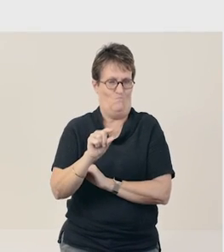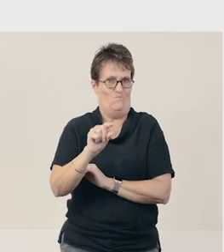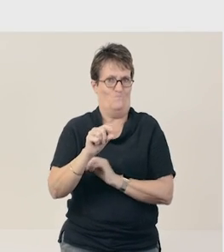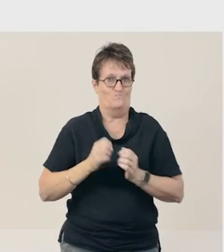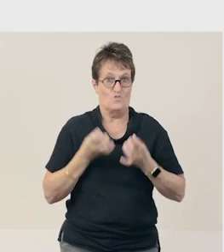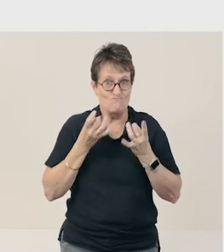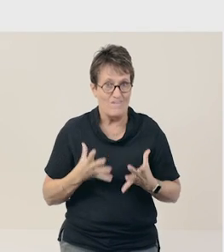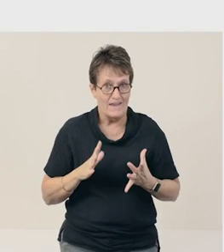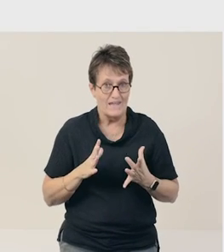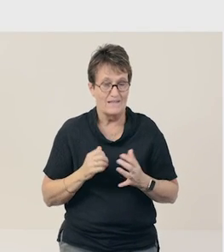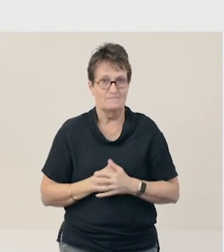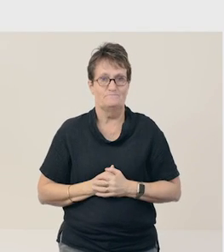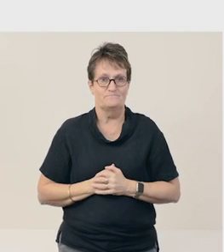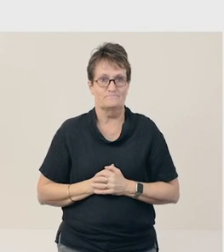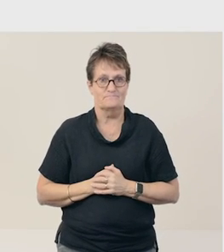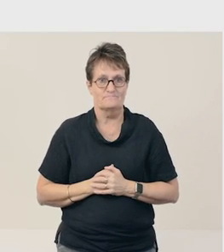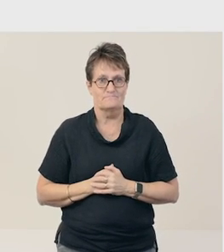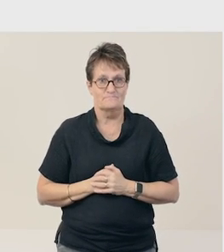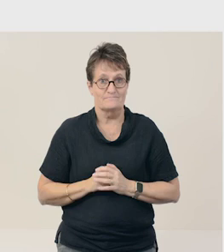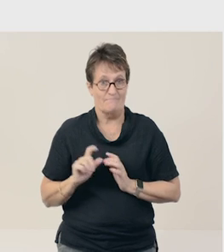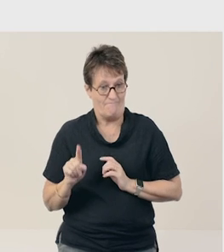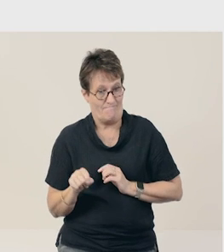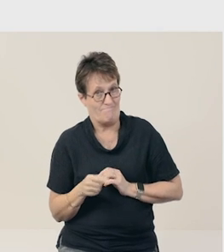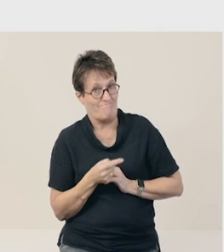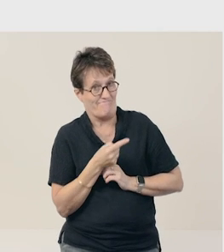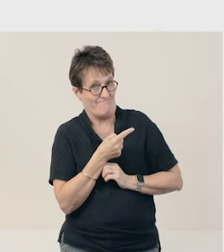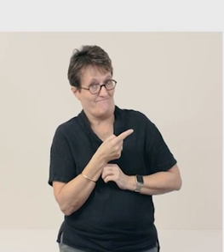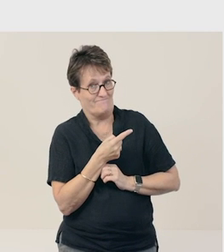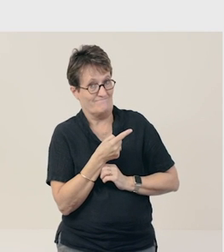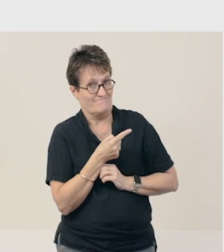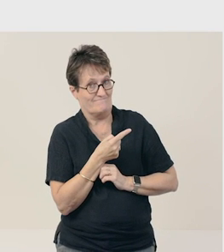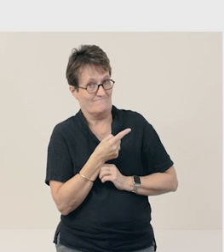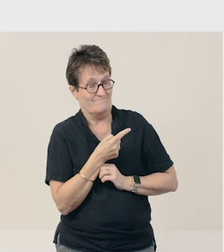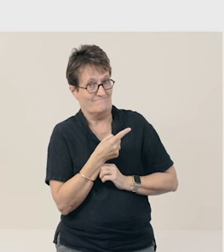Lower-case n.